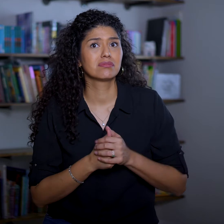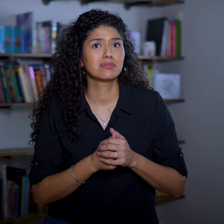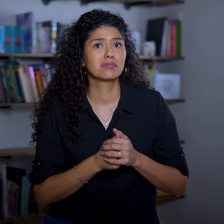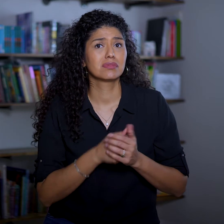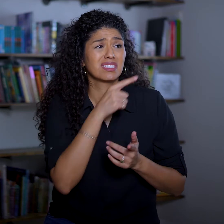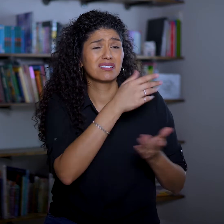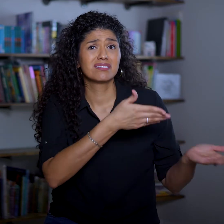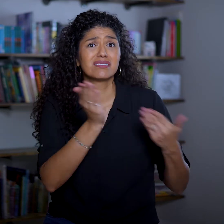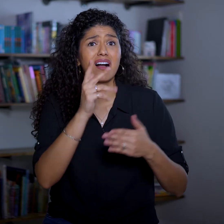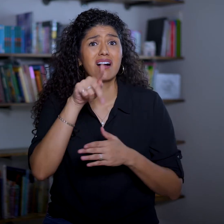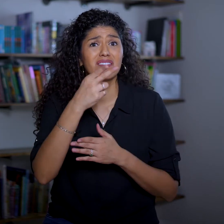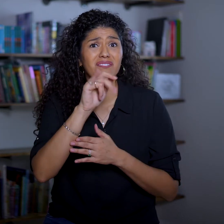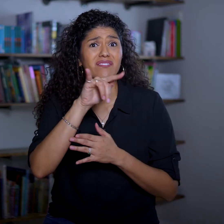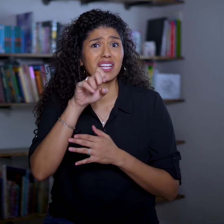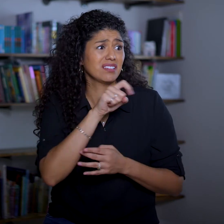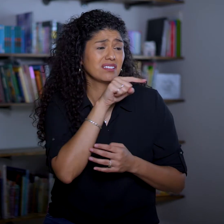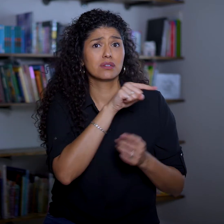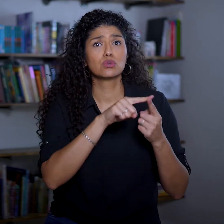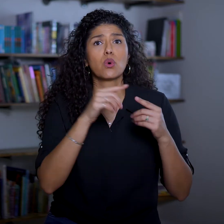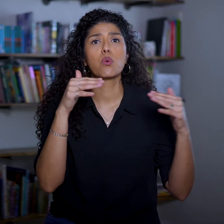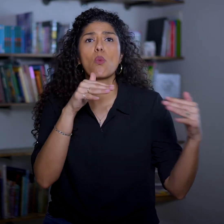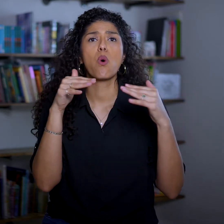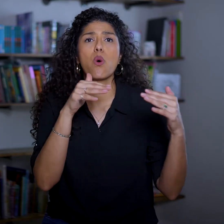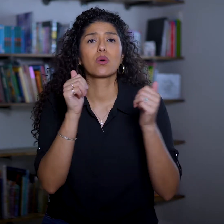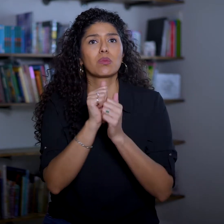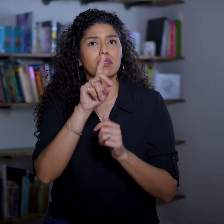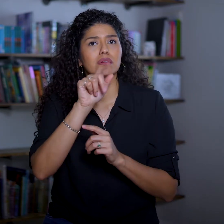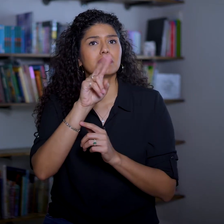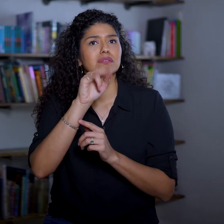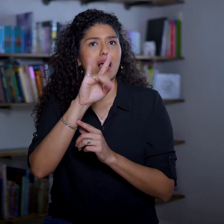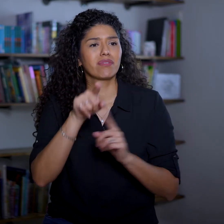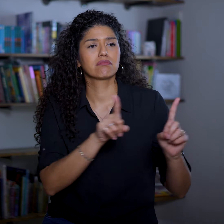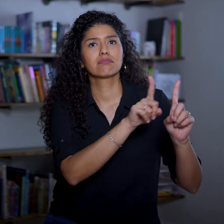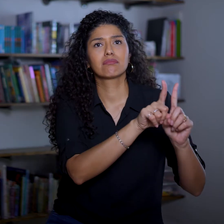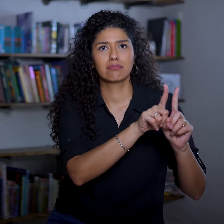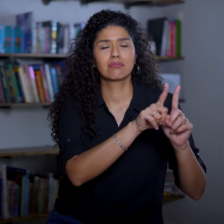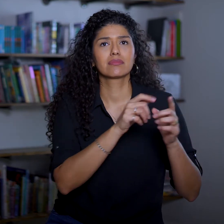who is taking the Phillies to war with David in tow.